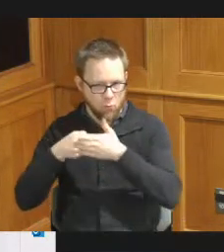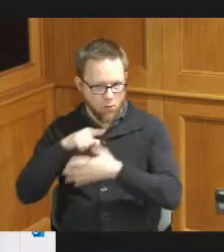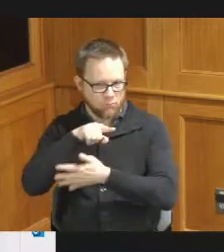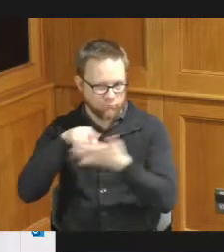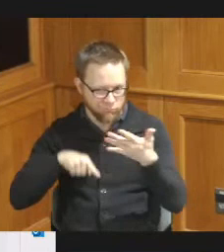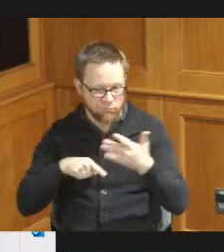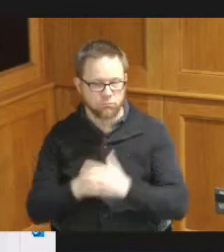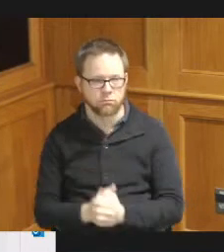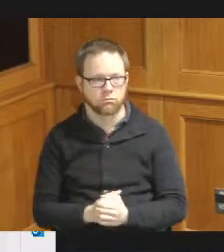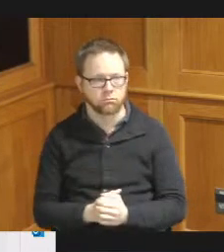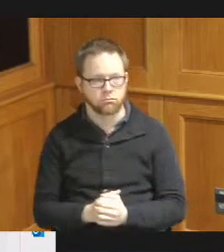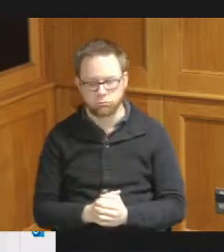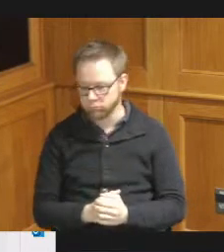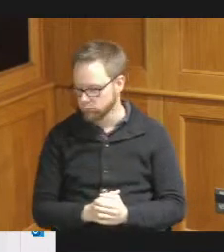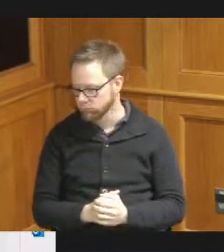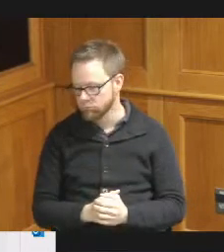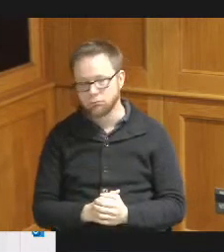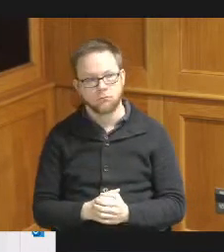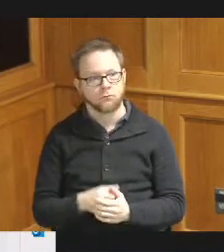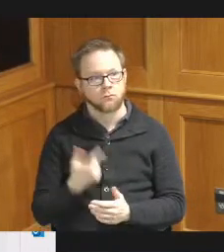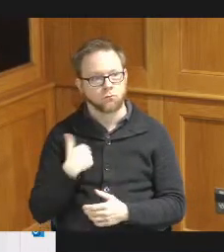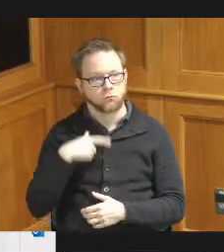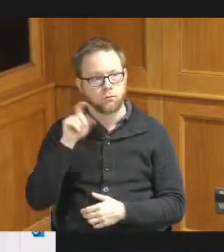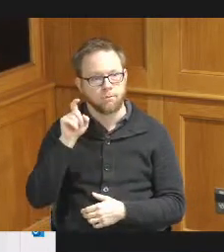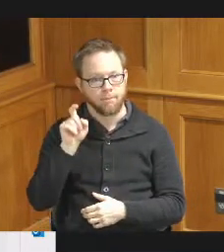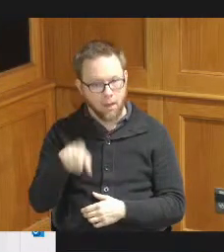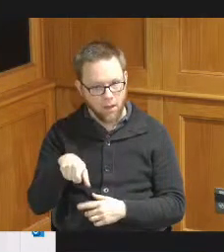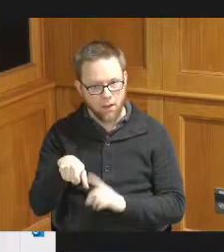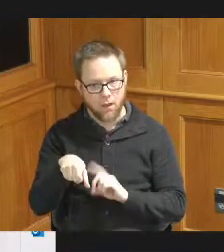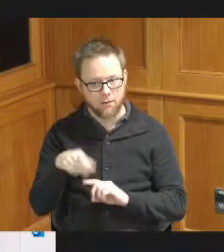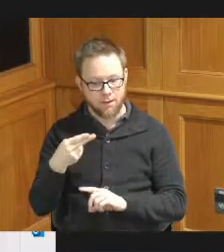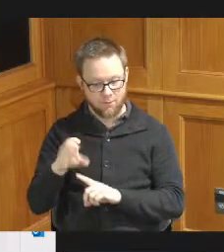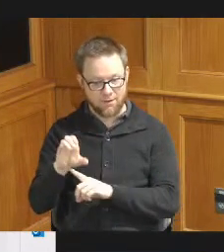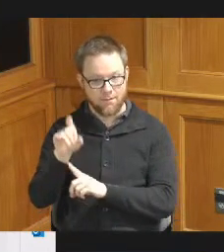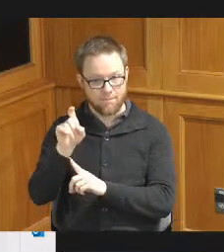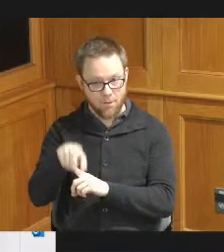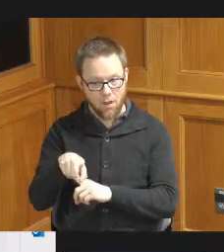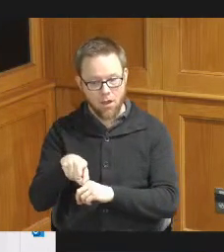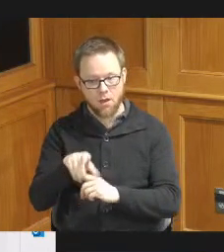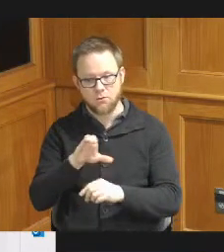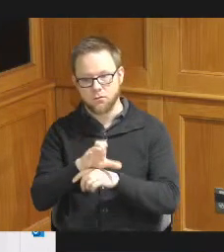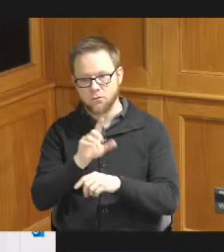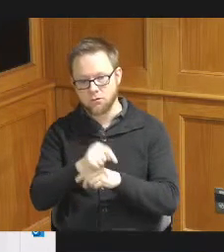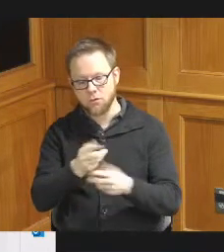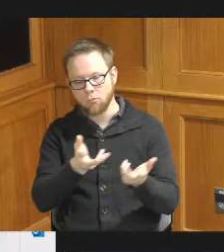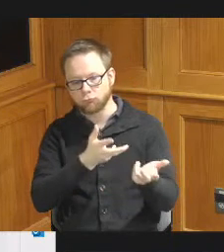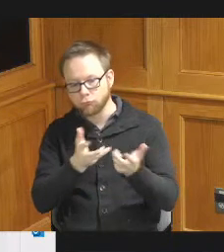that you start this plan we met Hamilton County needed to consult with required agencies and